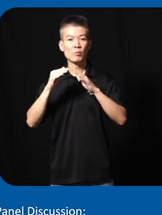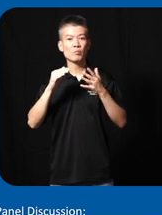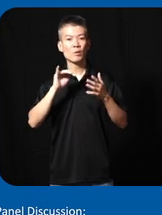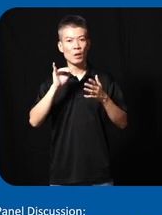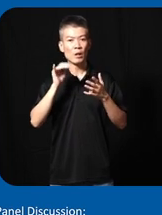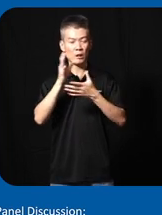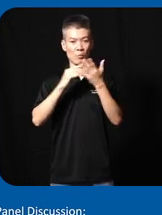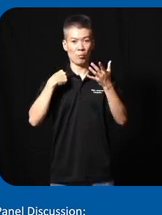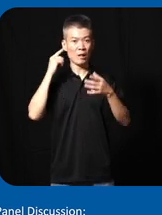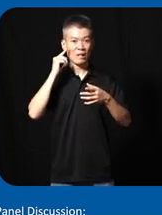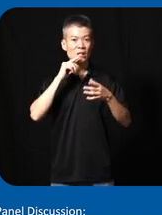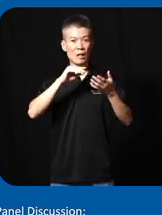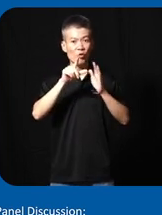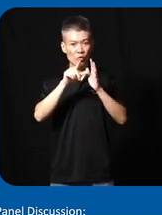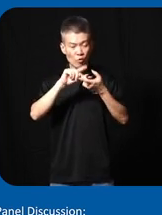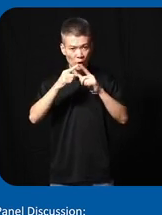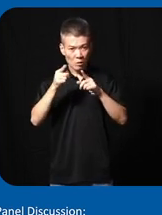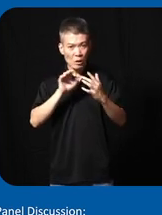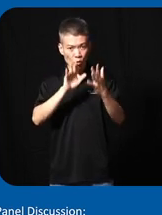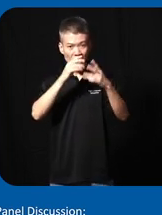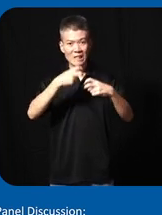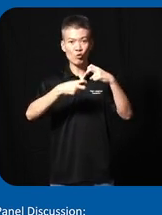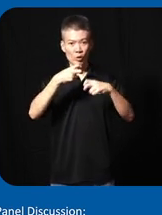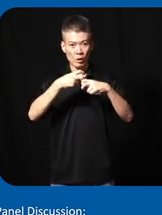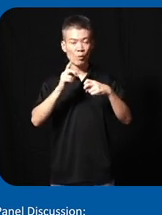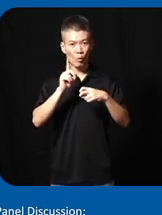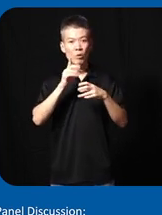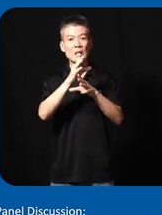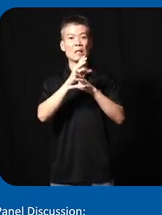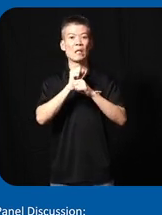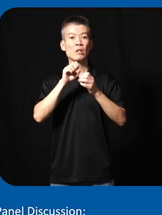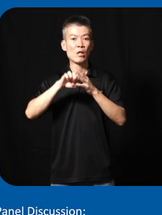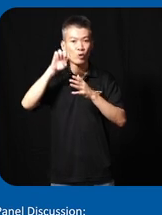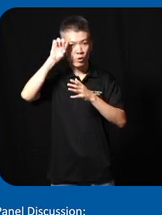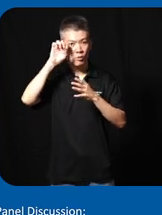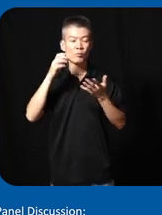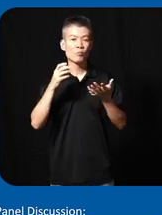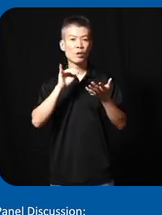like some of my death friends they are facing difficulties in getting education and writing